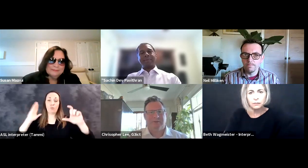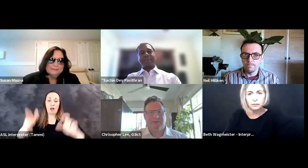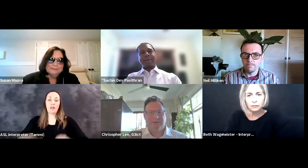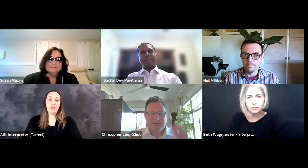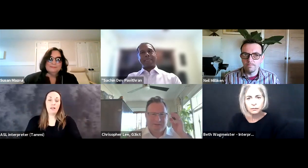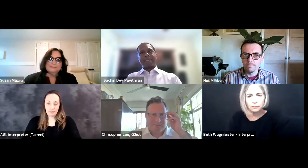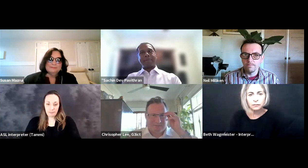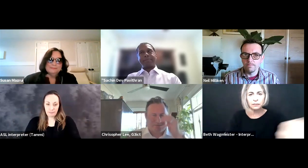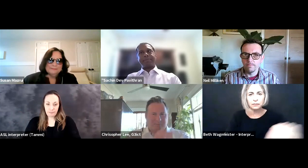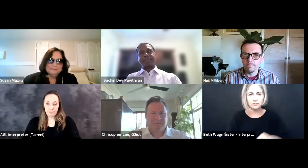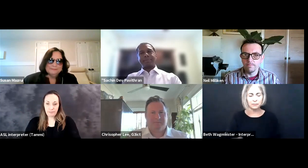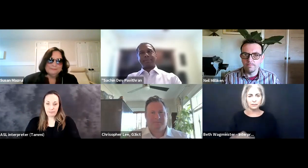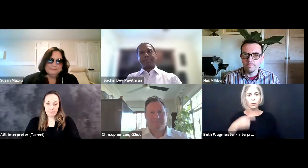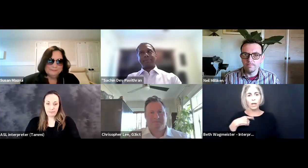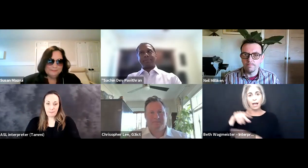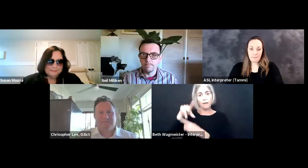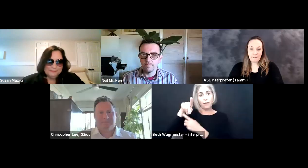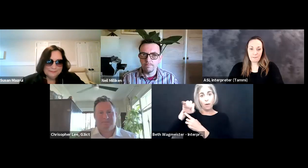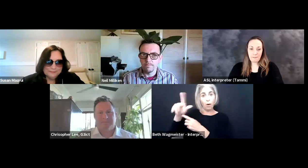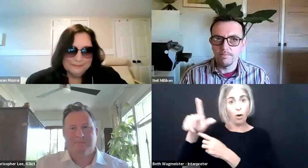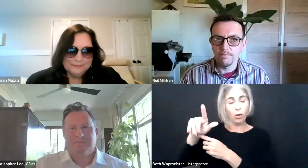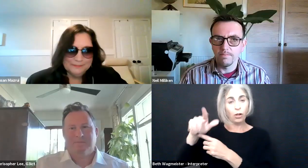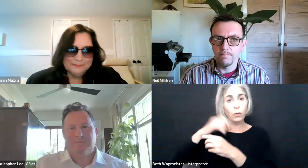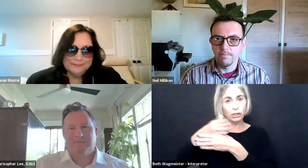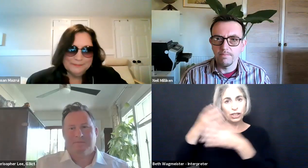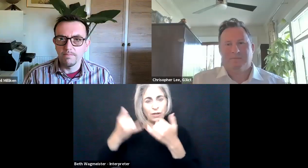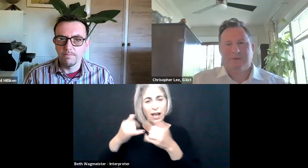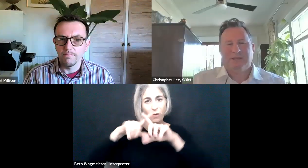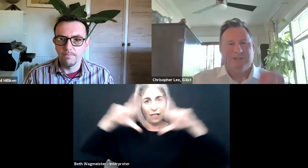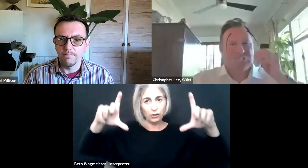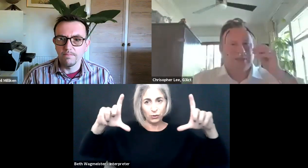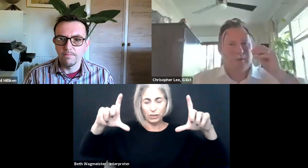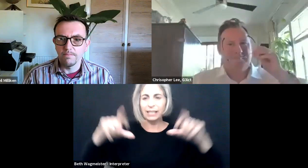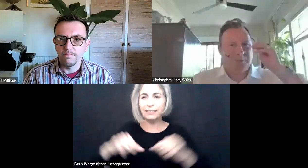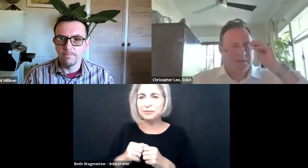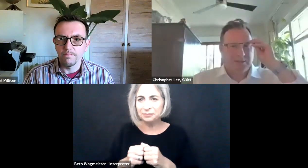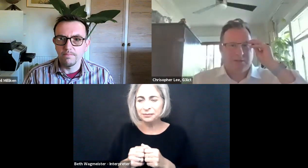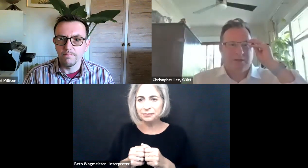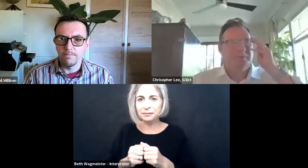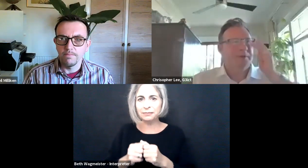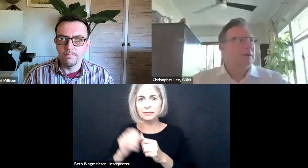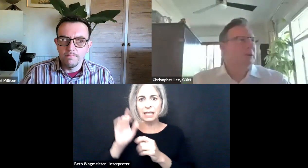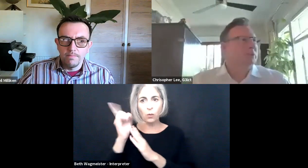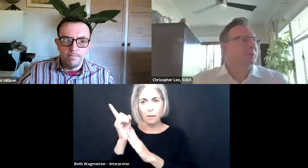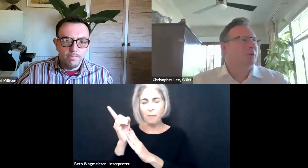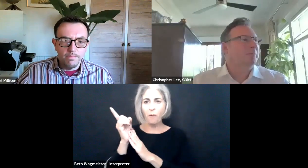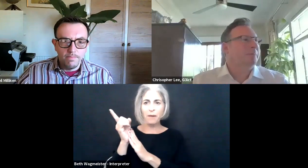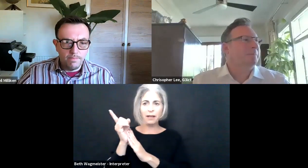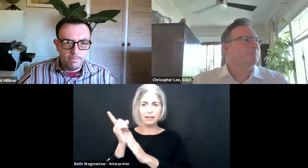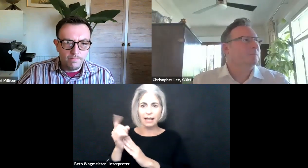We do have a second poll that I'm going to put up on the screen right now.